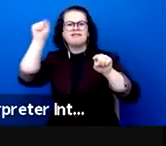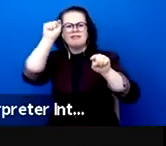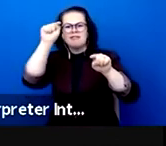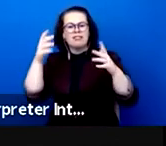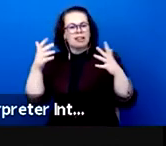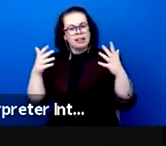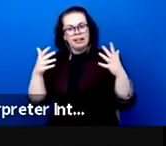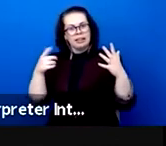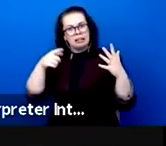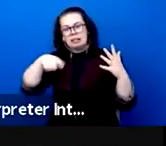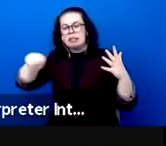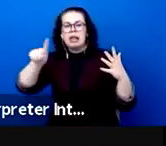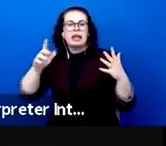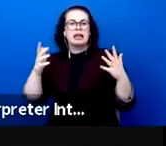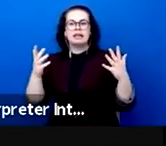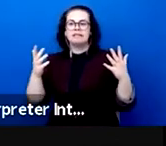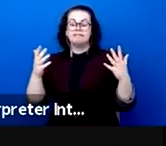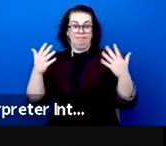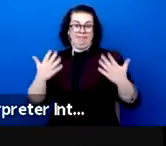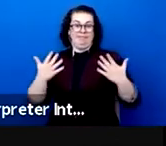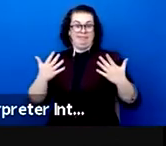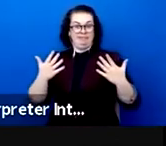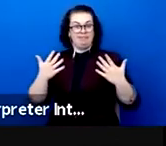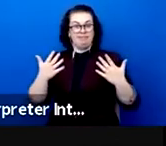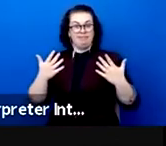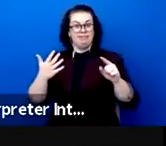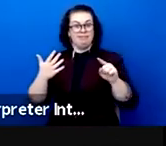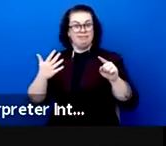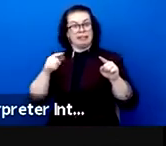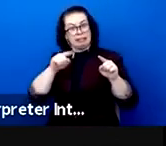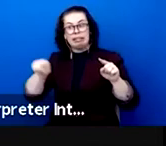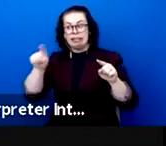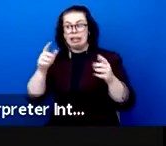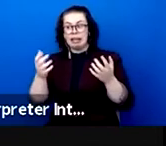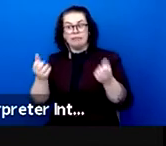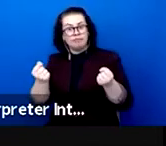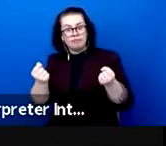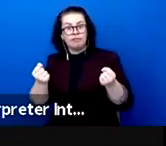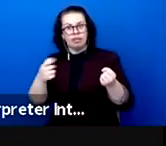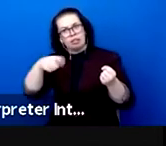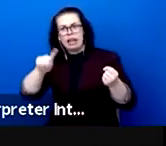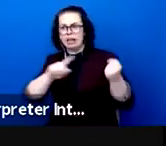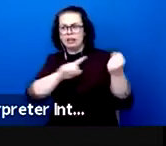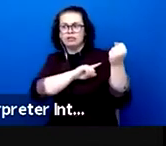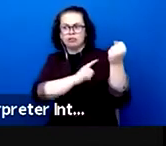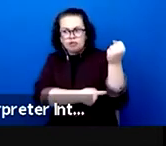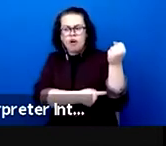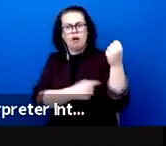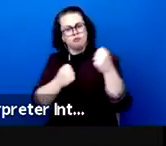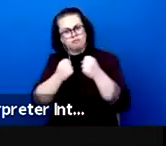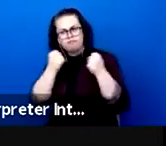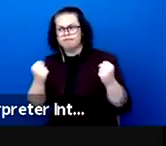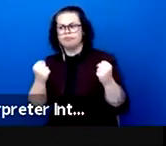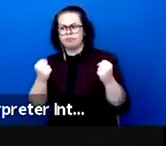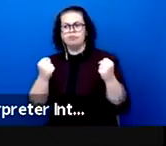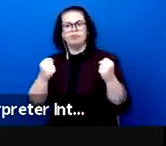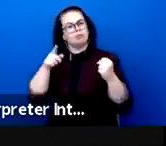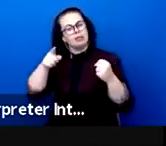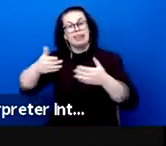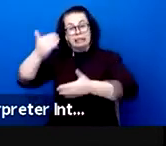even if an independent sector also exists and is strong there and teams of artists engage for